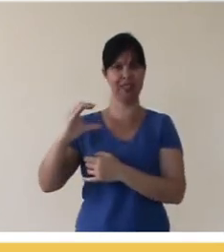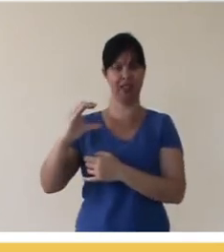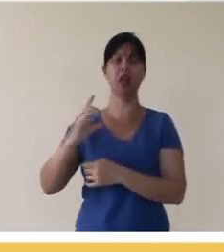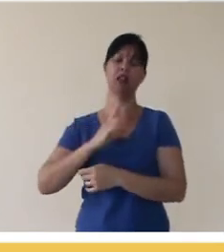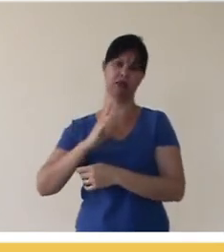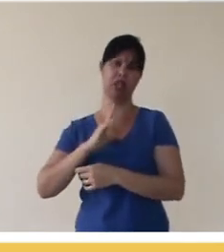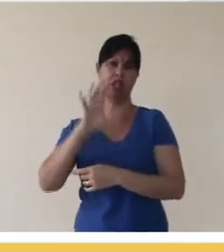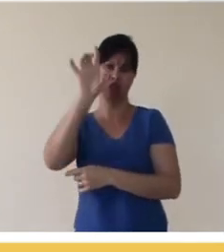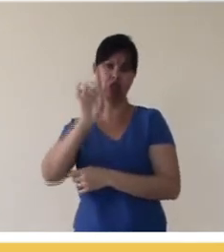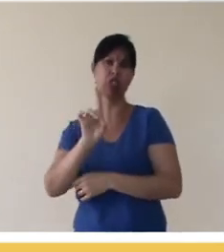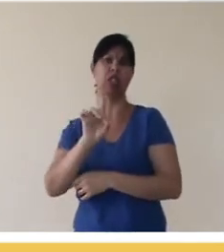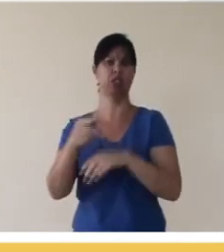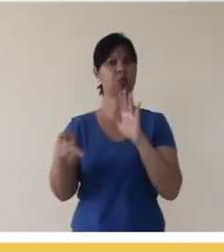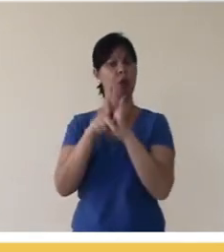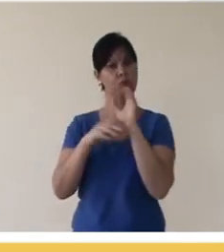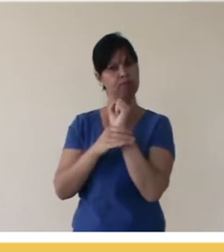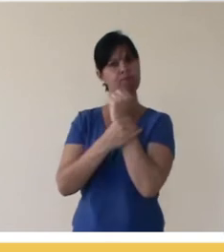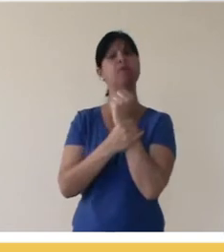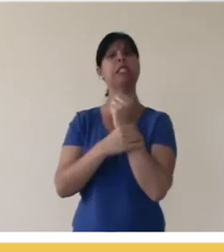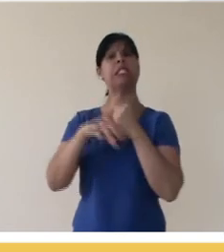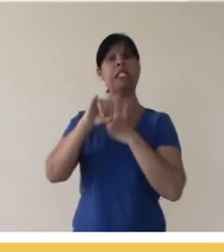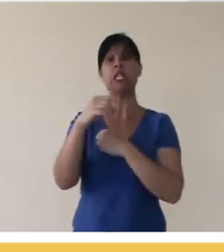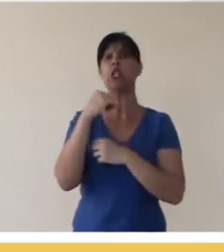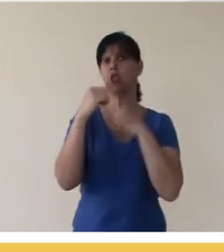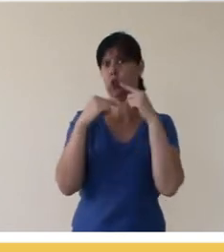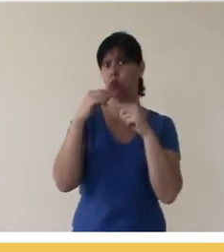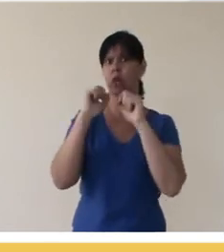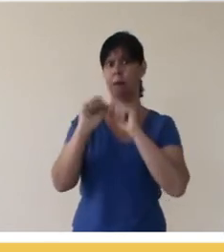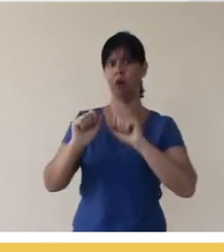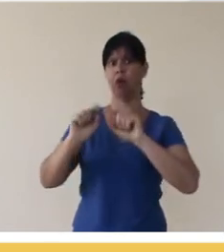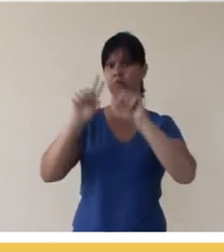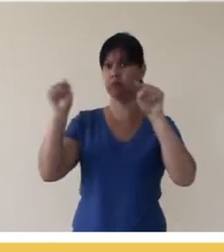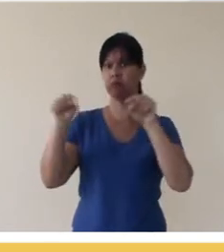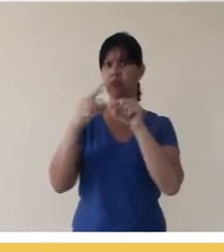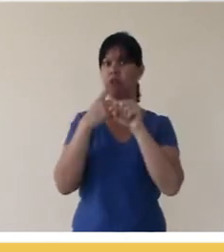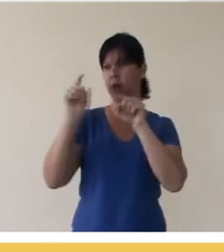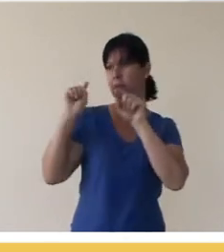it says "Some rights reserved", if you are in doubt, you can click on that